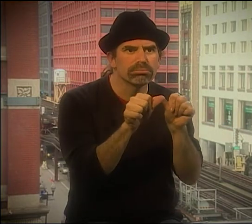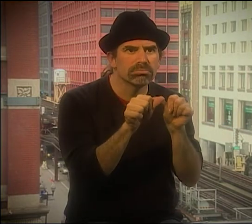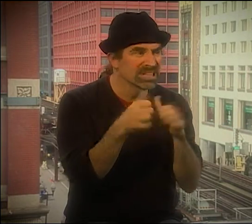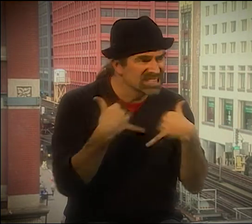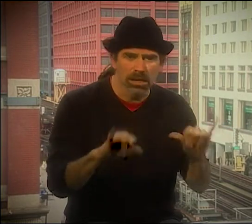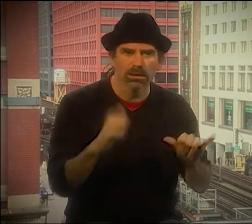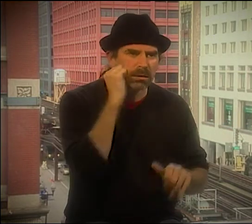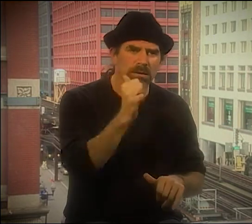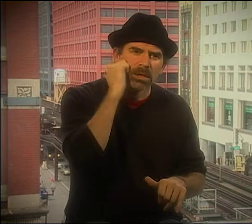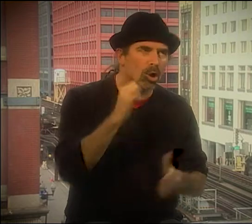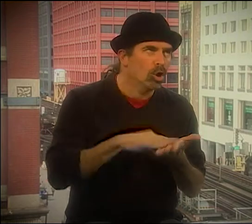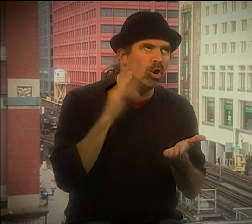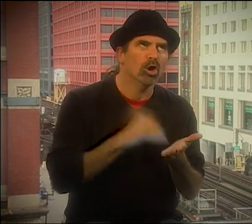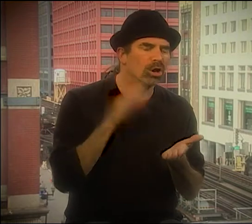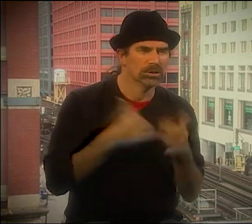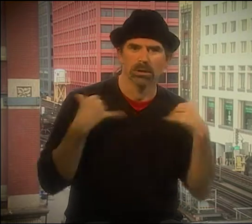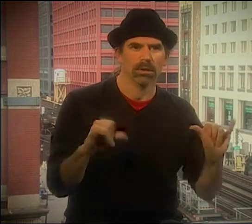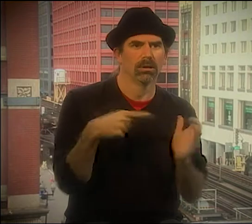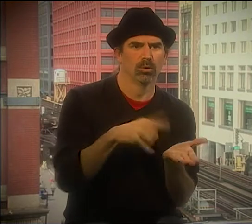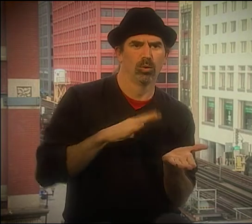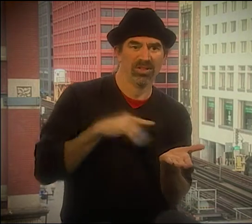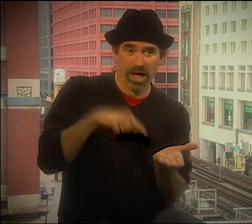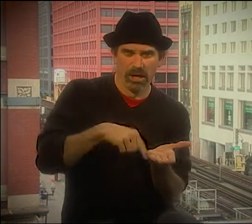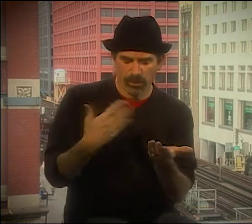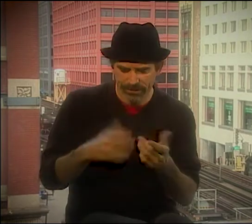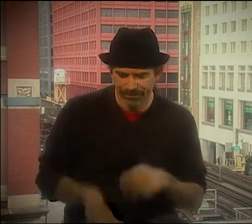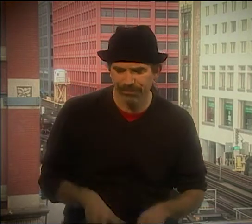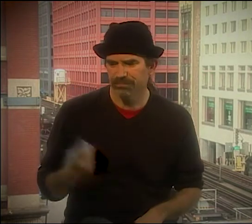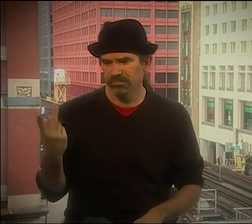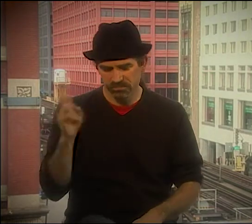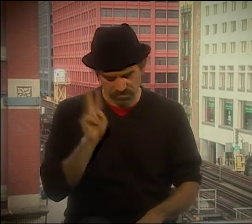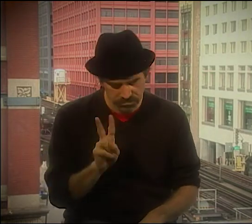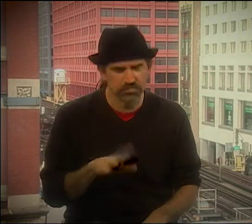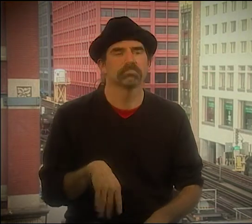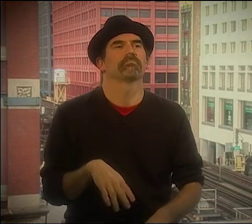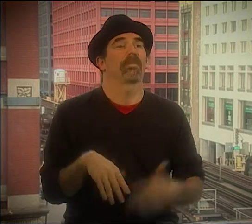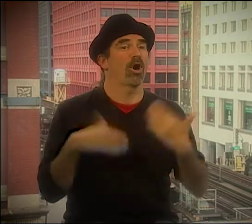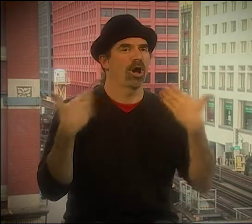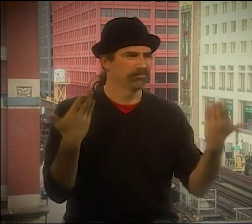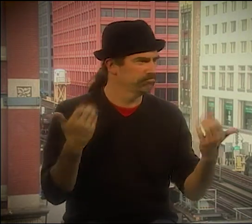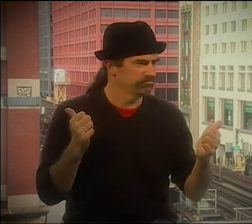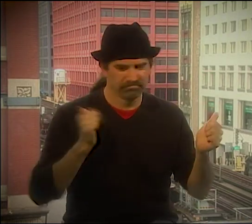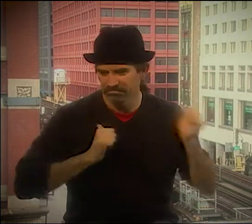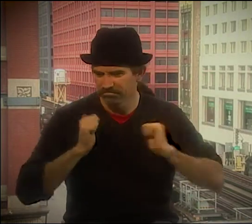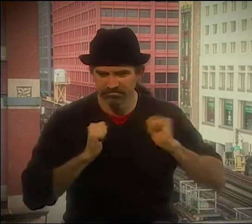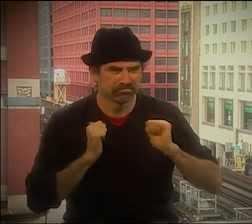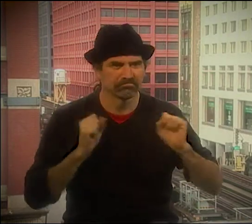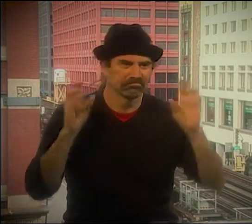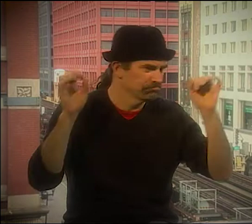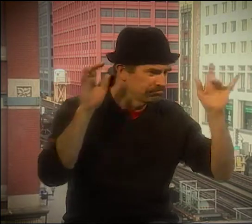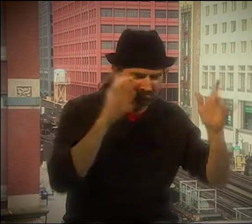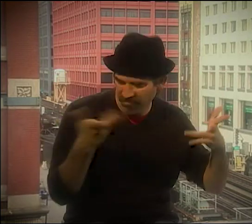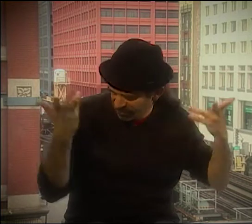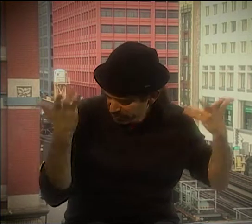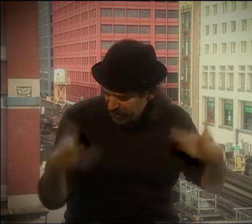SOMETIMES, YOU KNOW, YOU DO A POEM AND THEN YOU DO IT AGAIN AND AGAIN, AND IT TAKES A WHILE TO UNDERSTAND IT. BUT THEN YOU KIND OF TOP OUT.